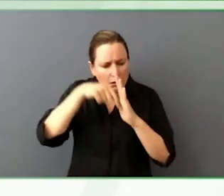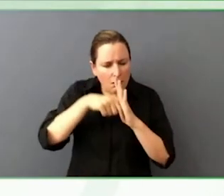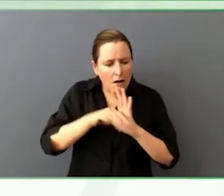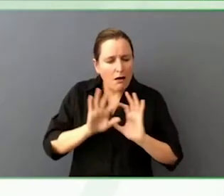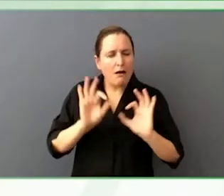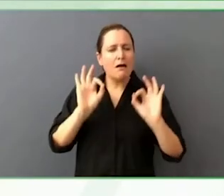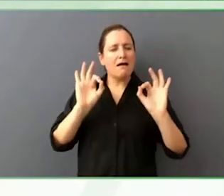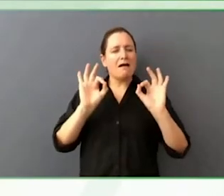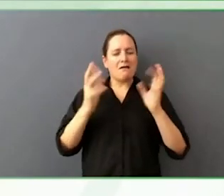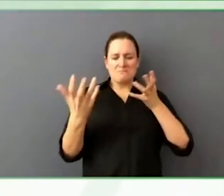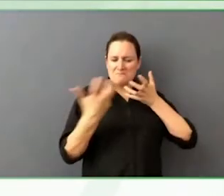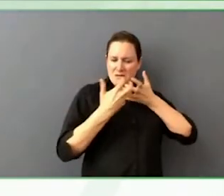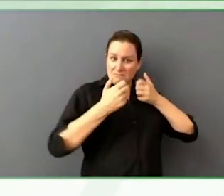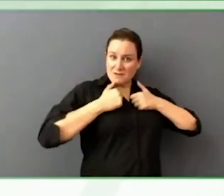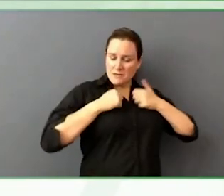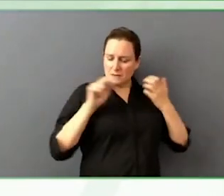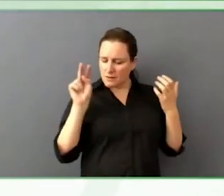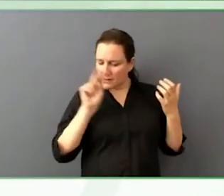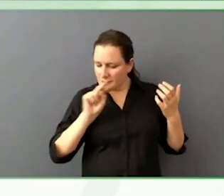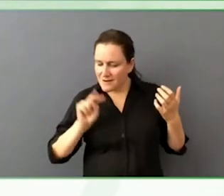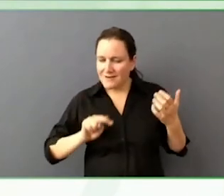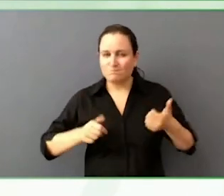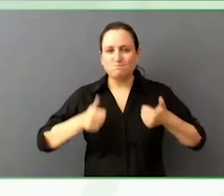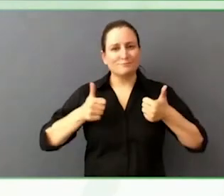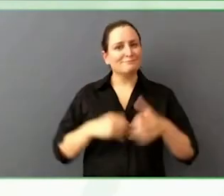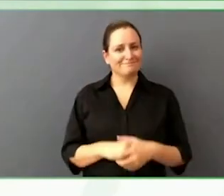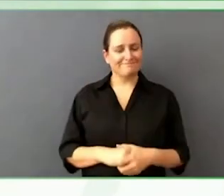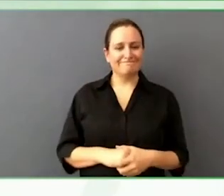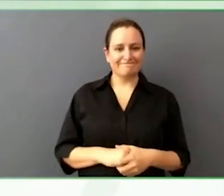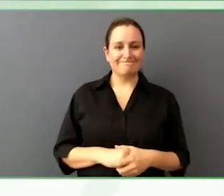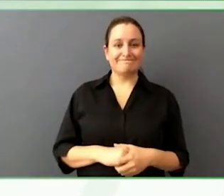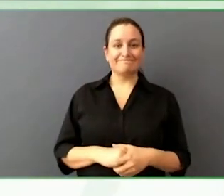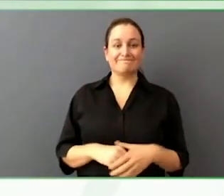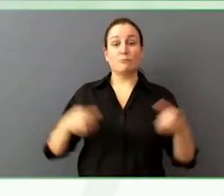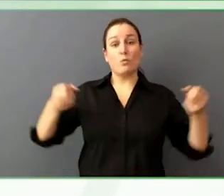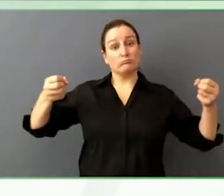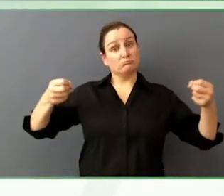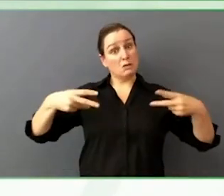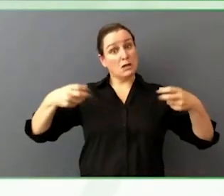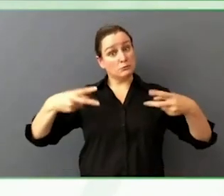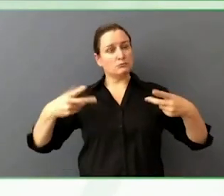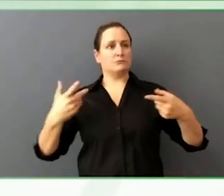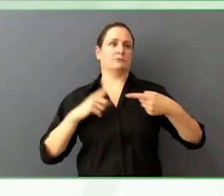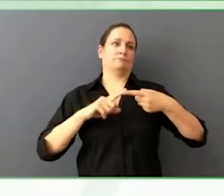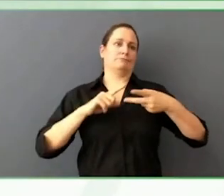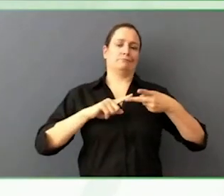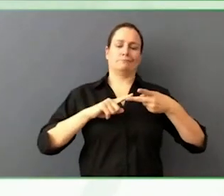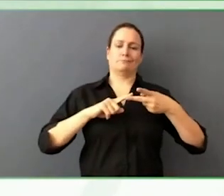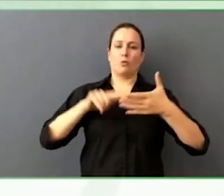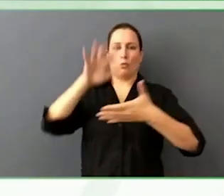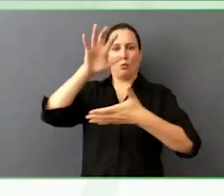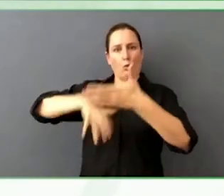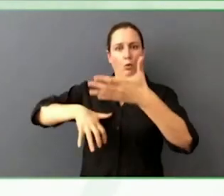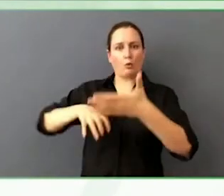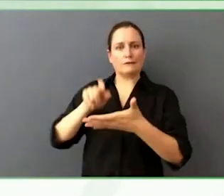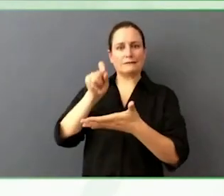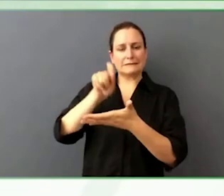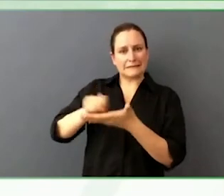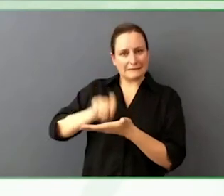text, different settings and tools people use to navigate context.